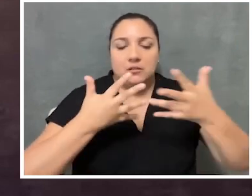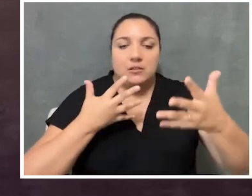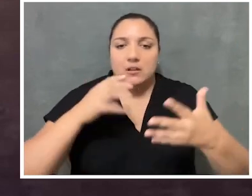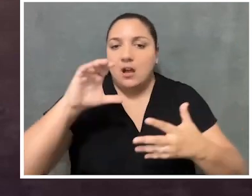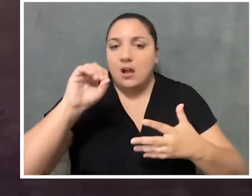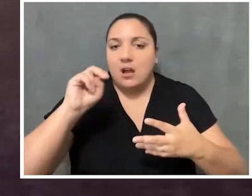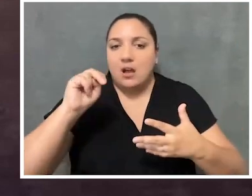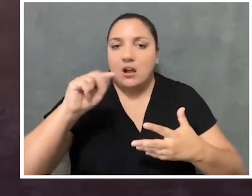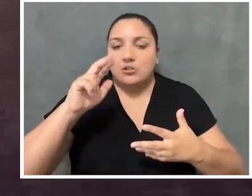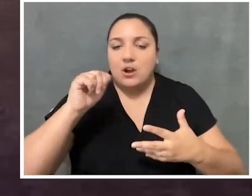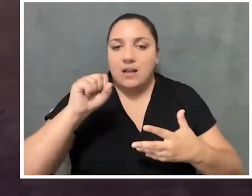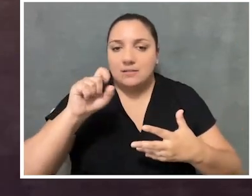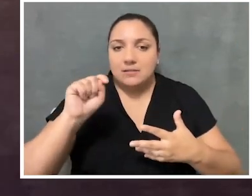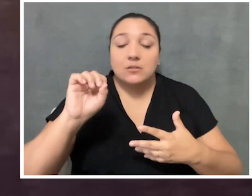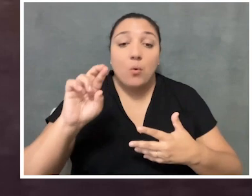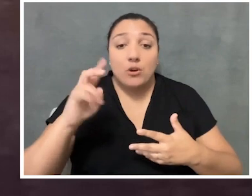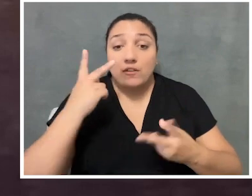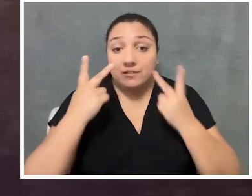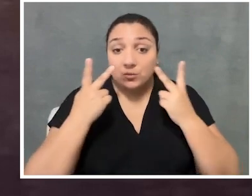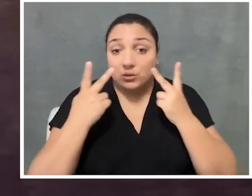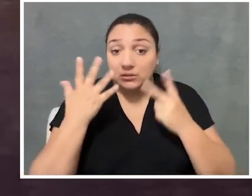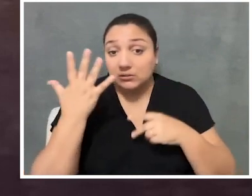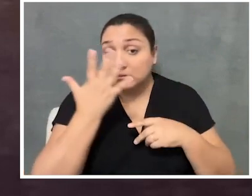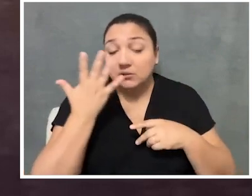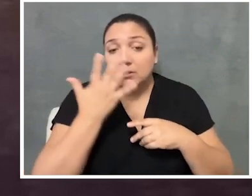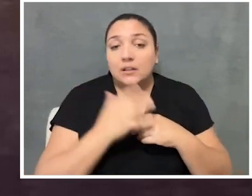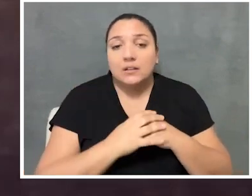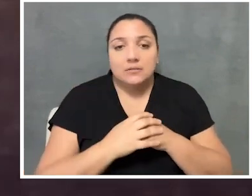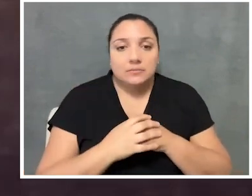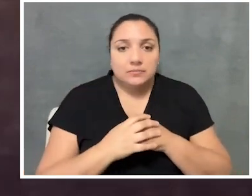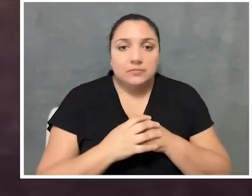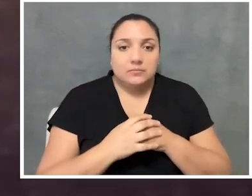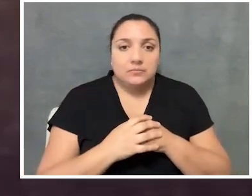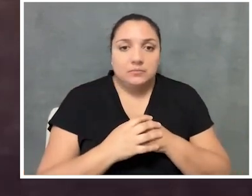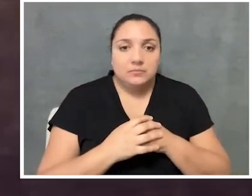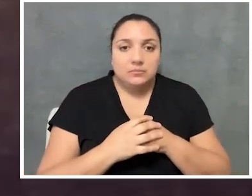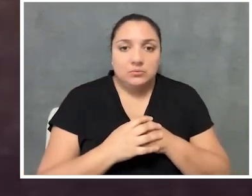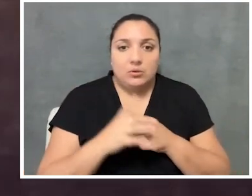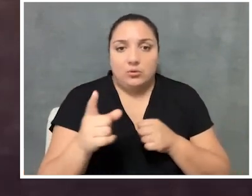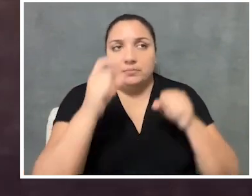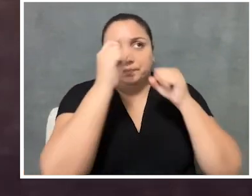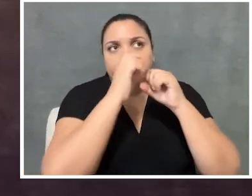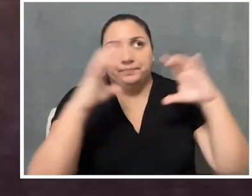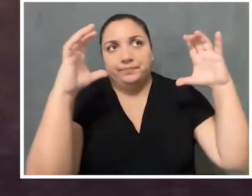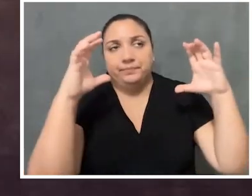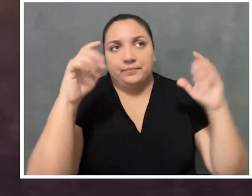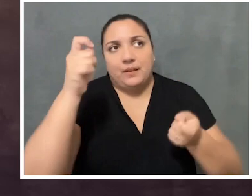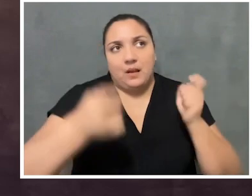on your monitors or on your visuals of these. So as we think about accommodation,